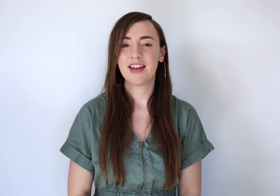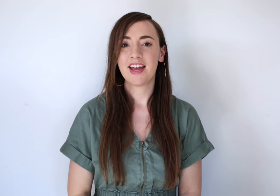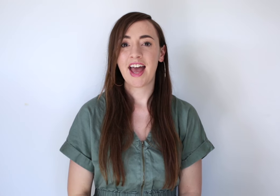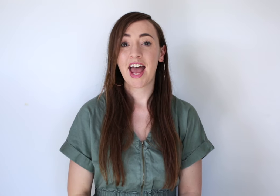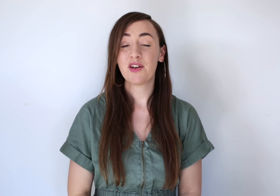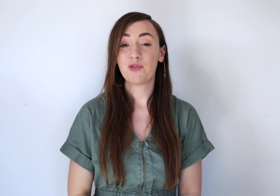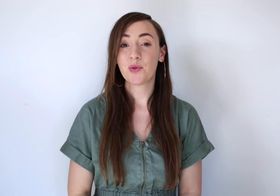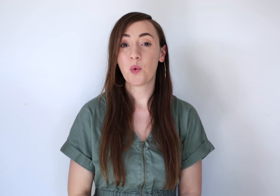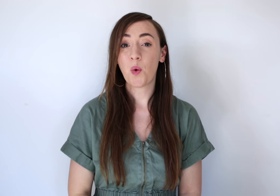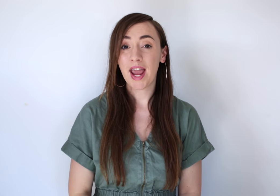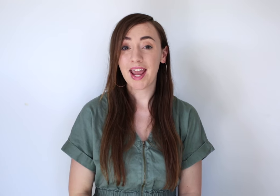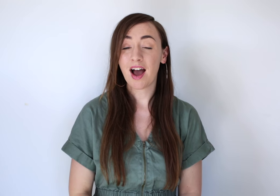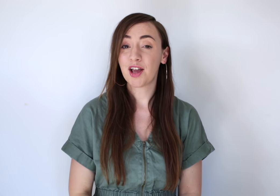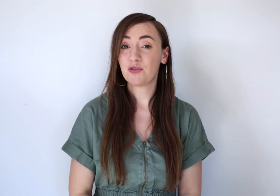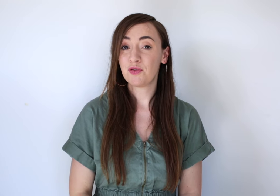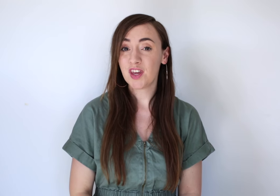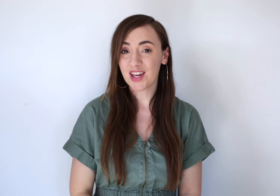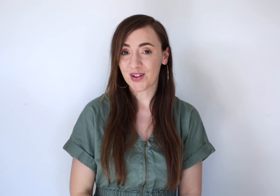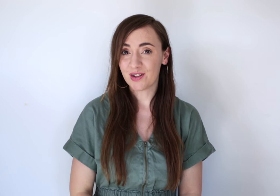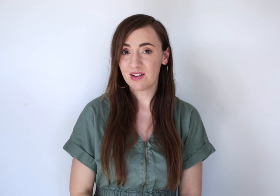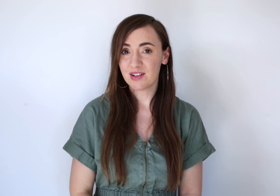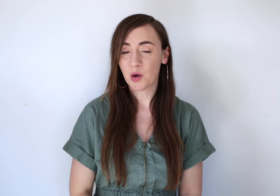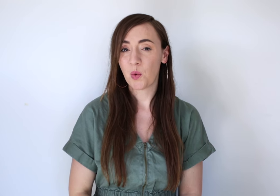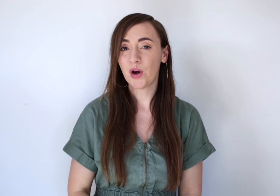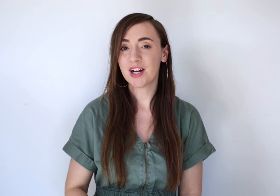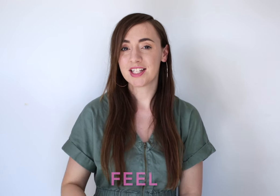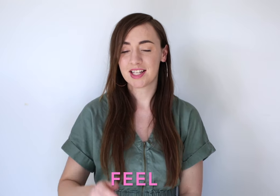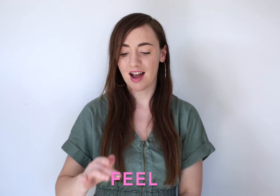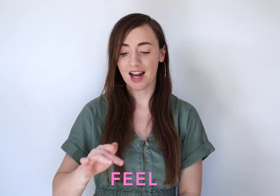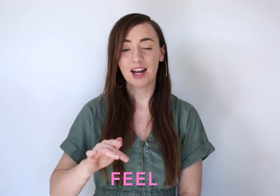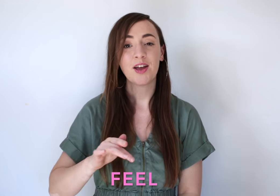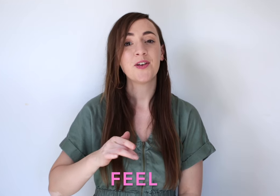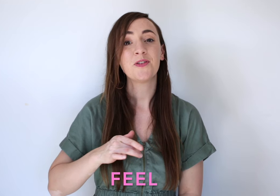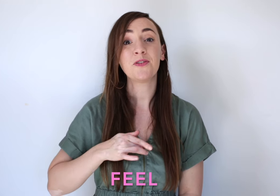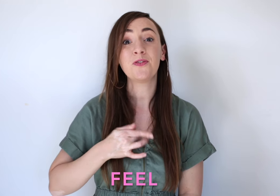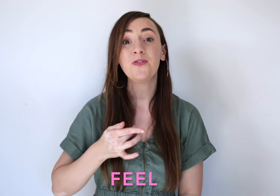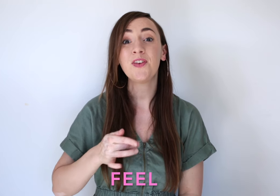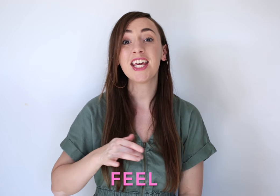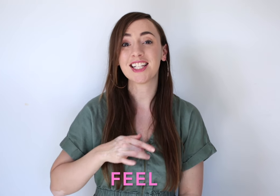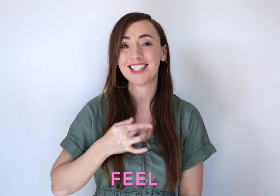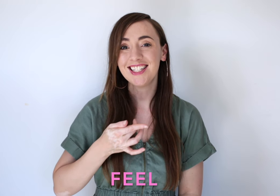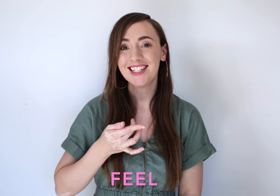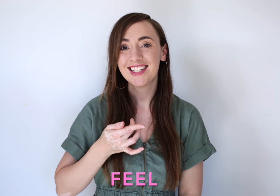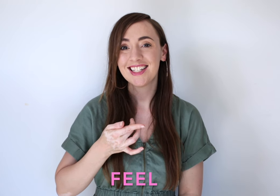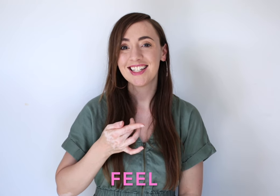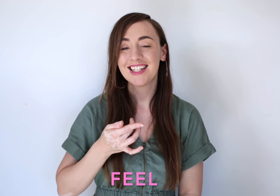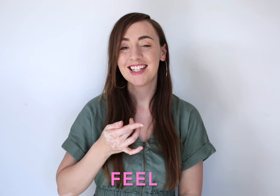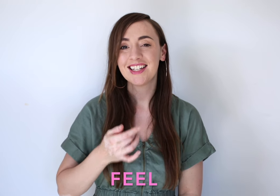And for "the way I feel", we're gonna sign "feel".